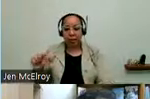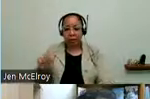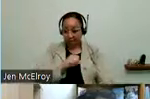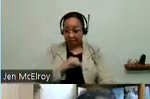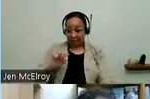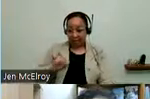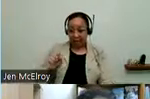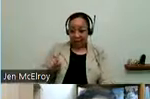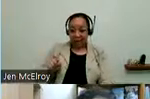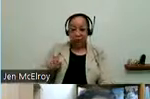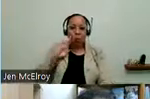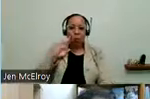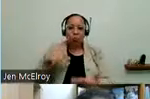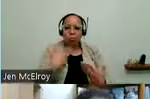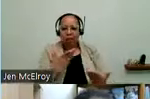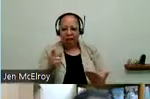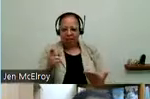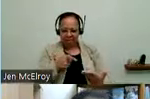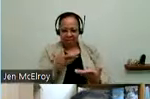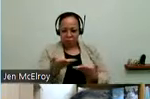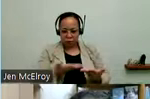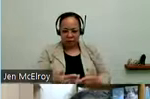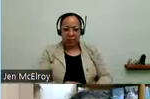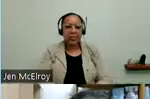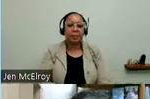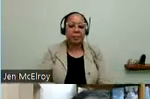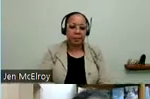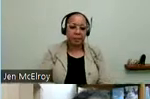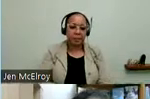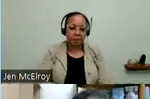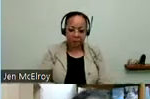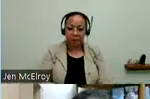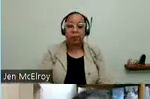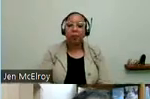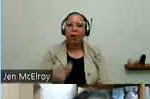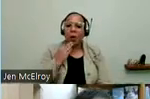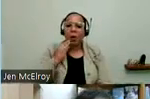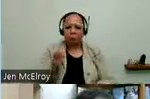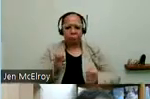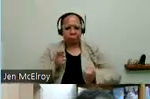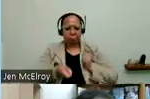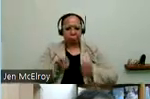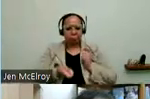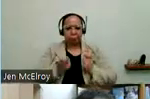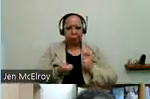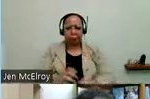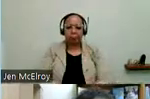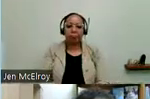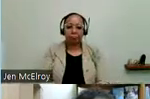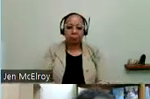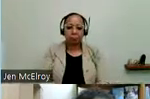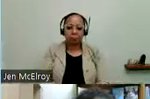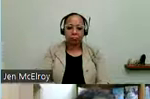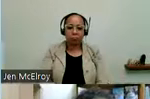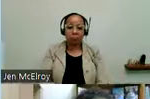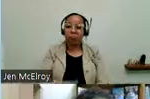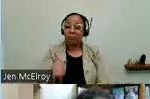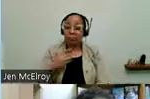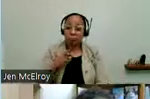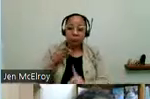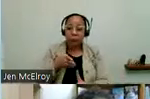provide those services. So home modification.